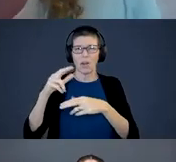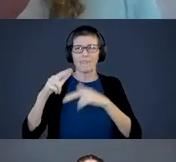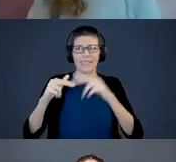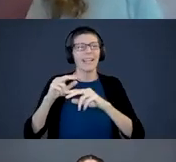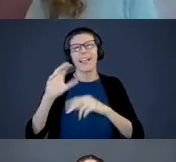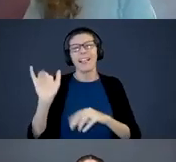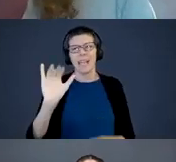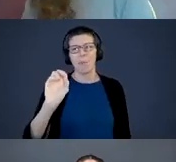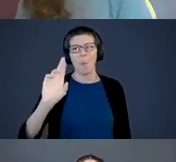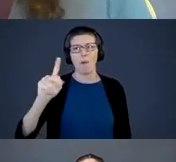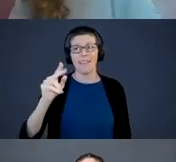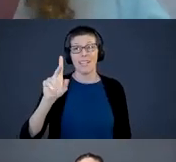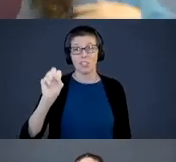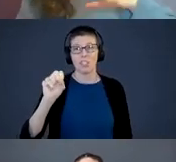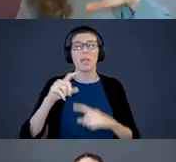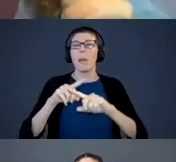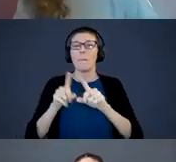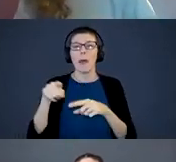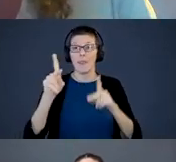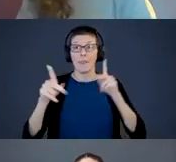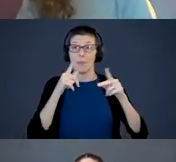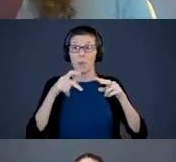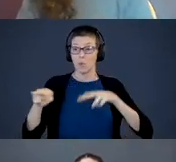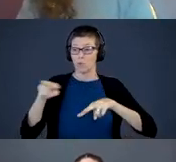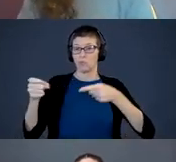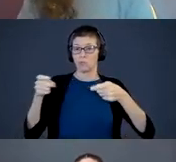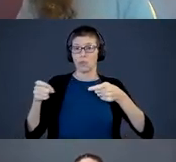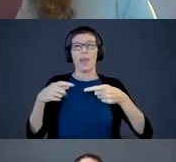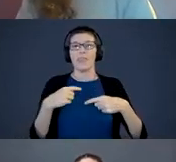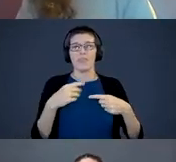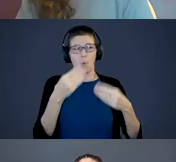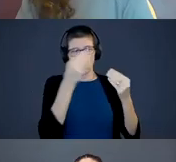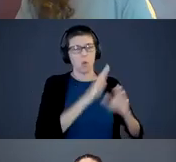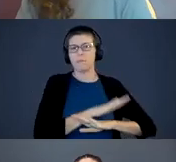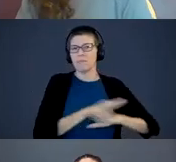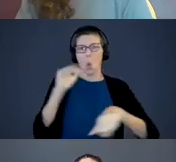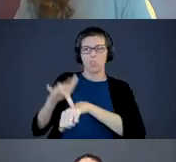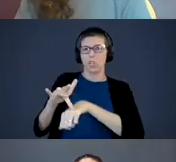people that were over these orphanages were told not to touch their babies. They fed them, gave